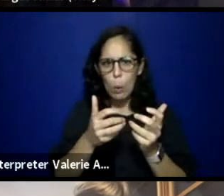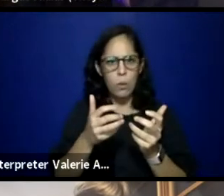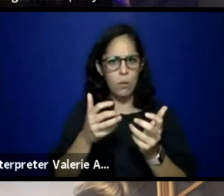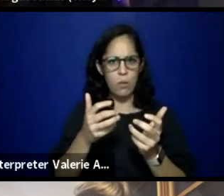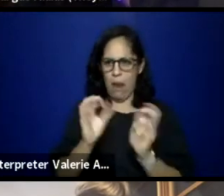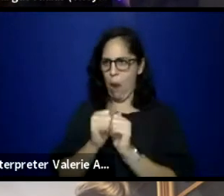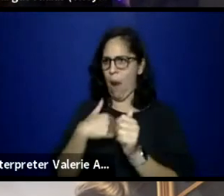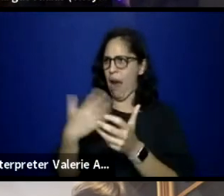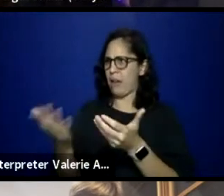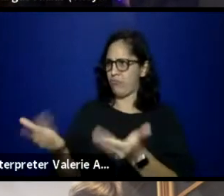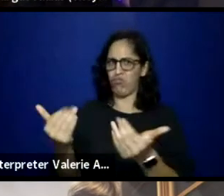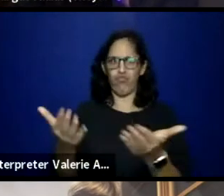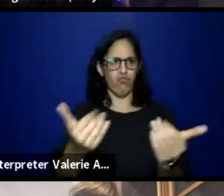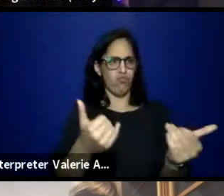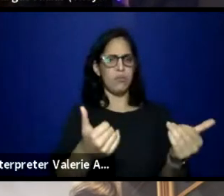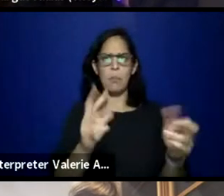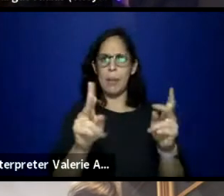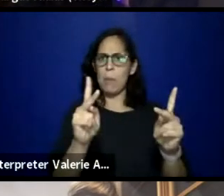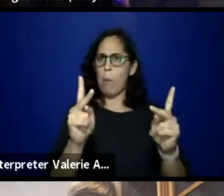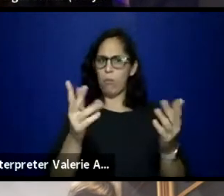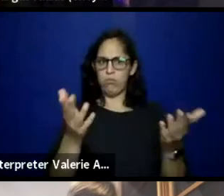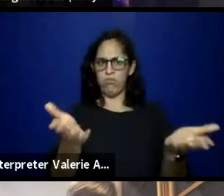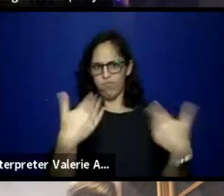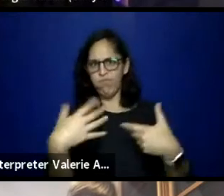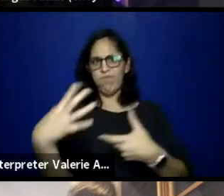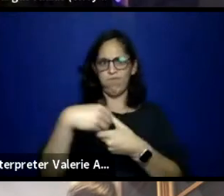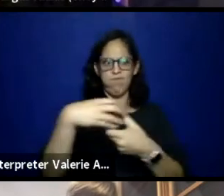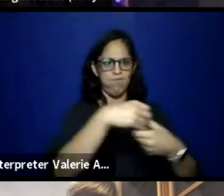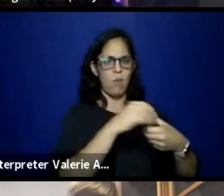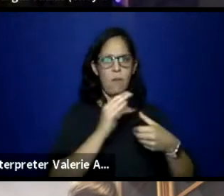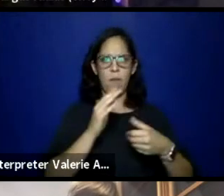new audiences for the authentic work that I'm doing?